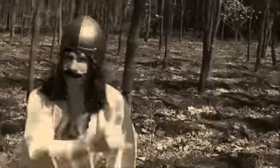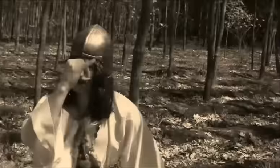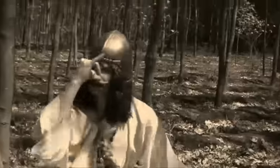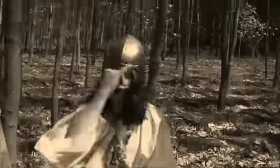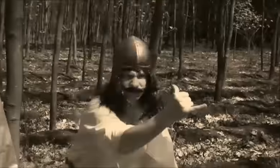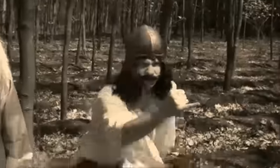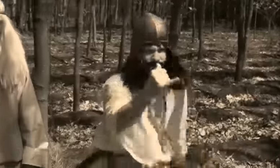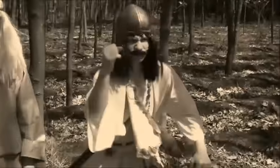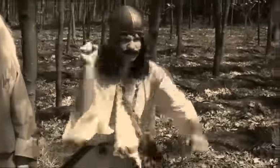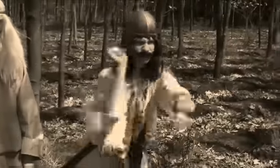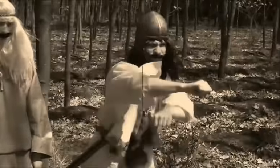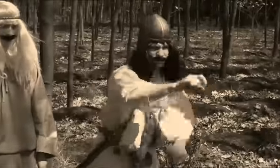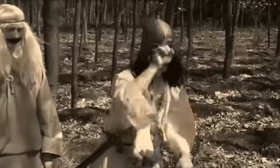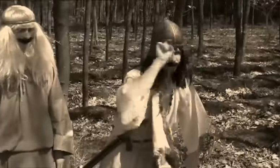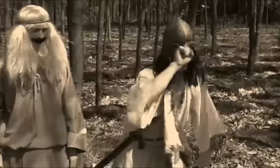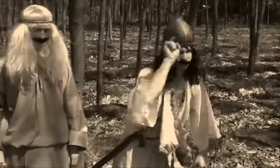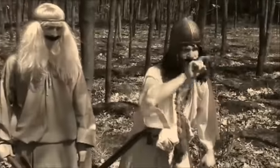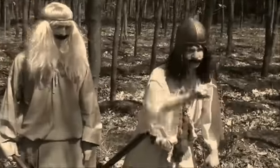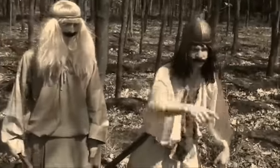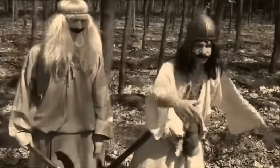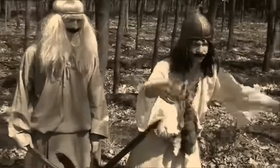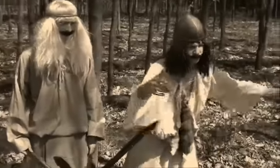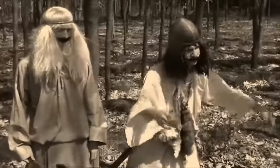We cannot defeat the Germans.